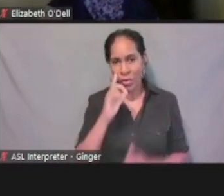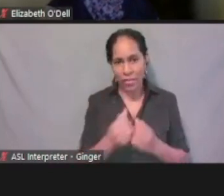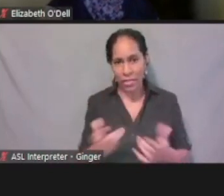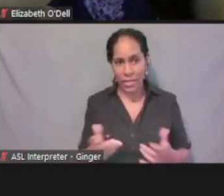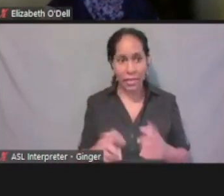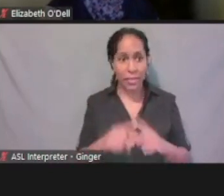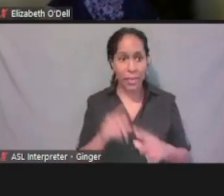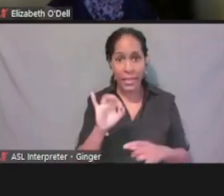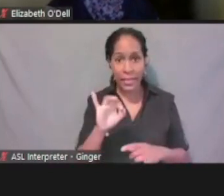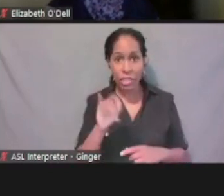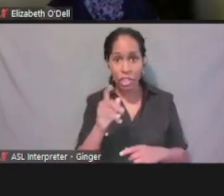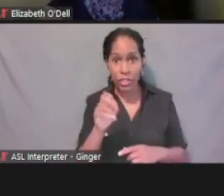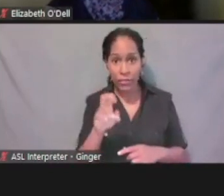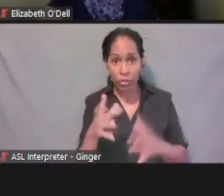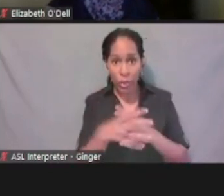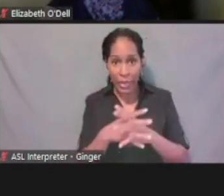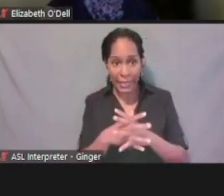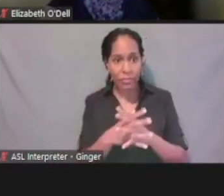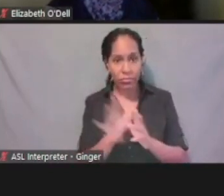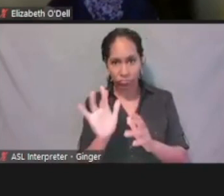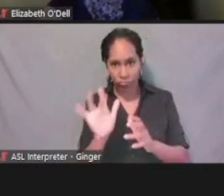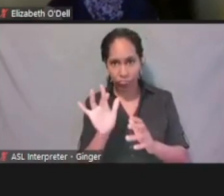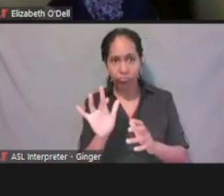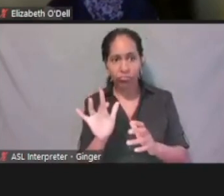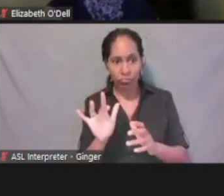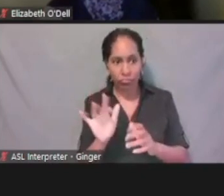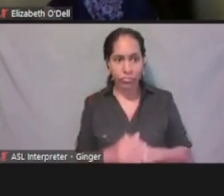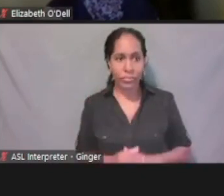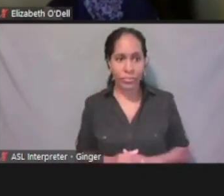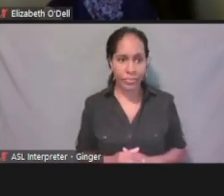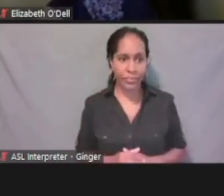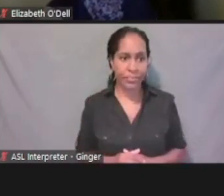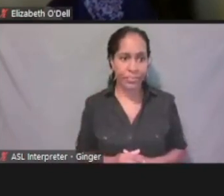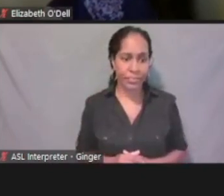and we would get those pregnancy details. We're gonna say, no.